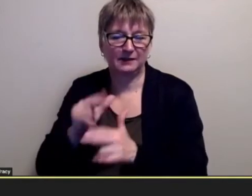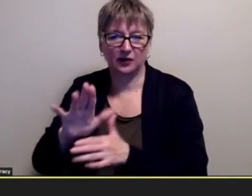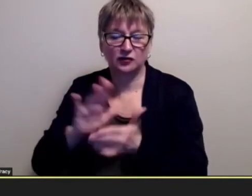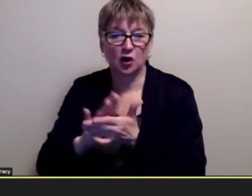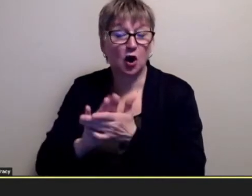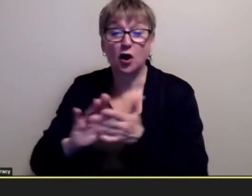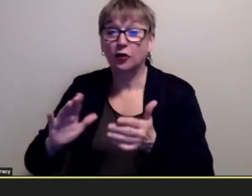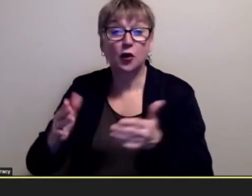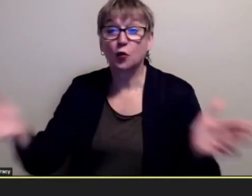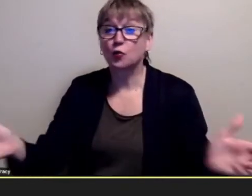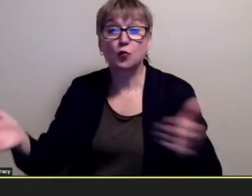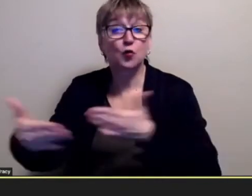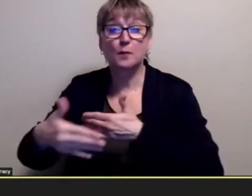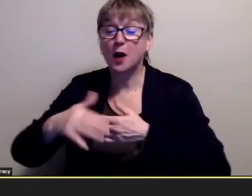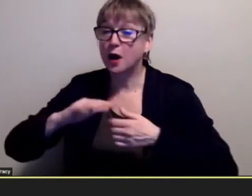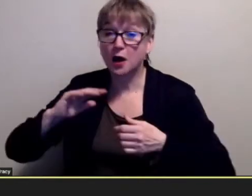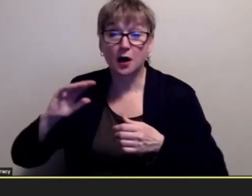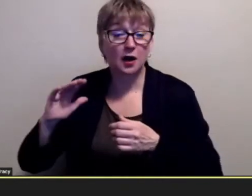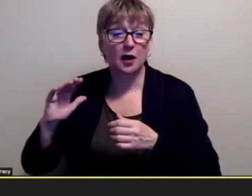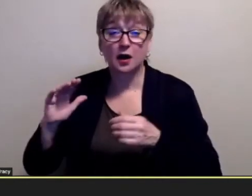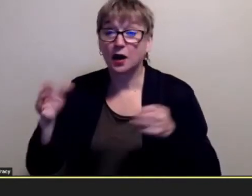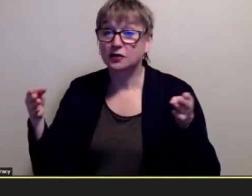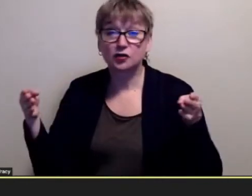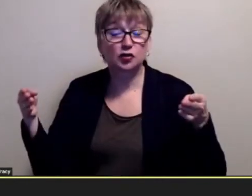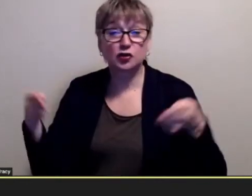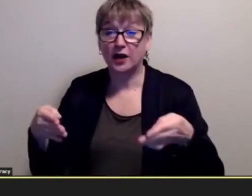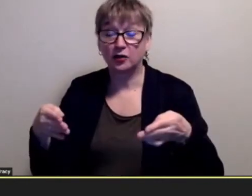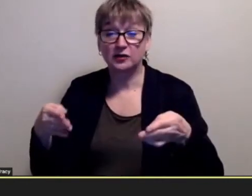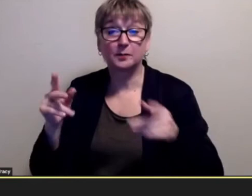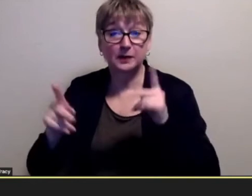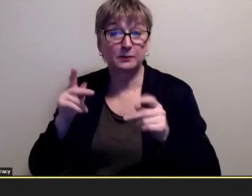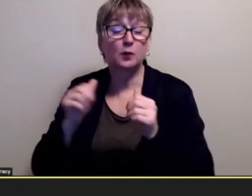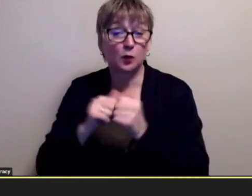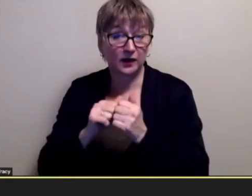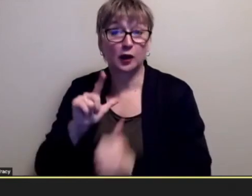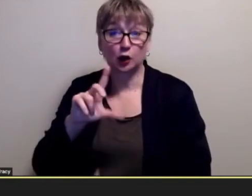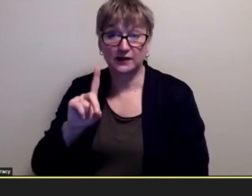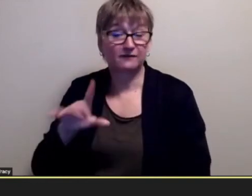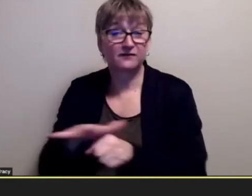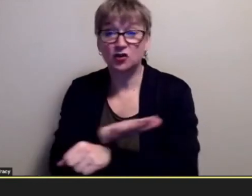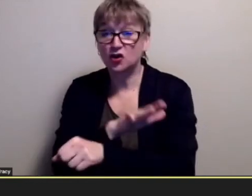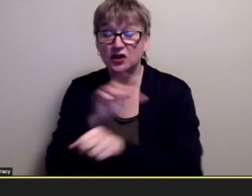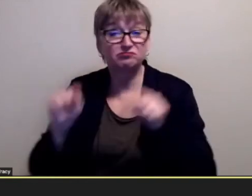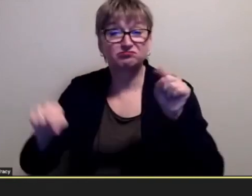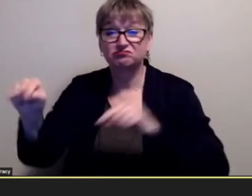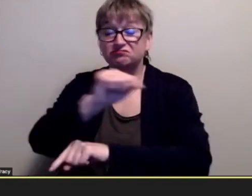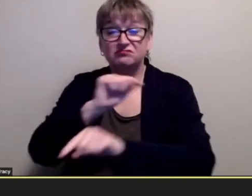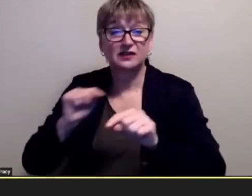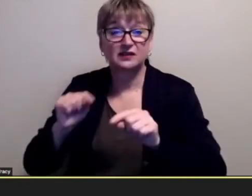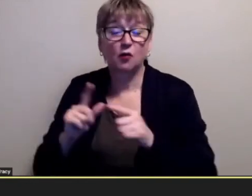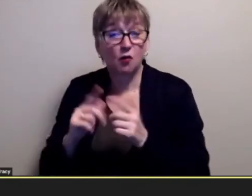full you know that dedicated to people with learning disabilities or who were just disabled or